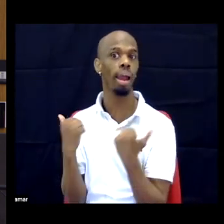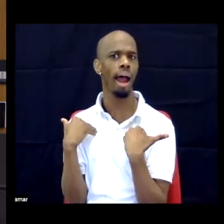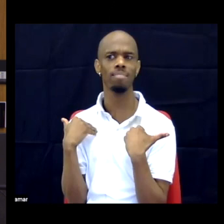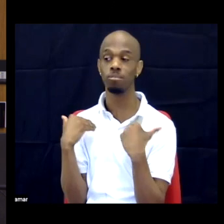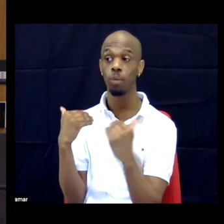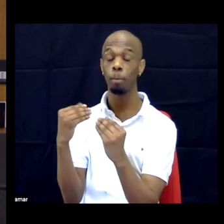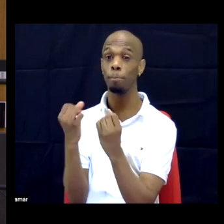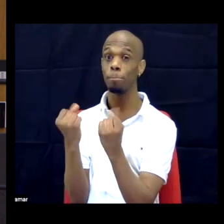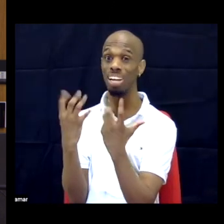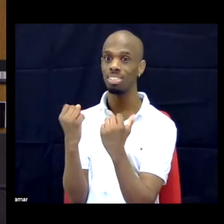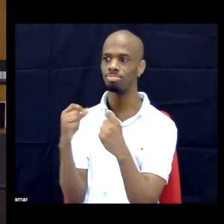We are leader-full.